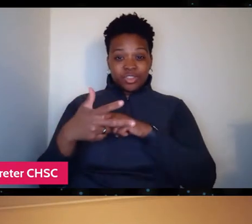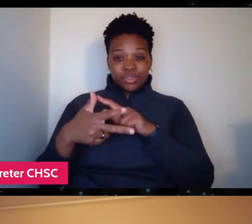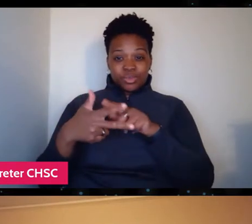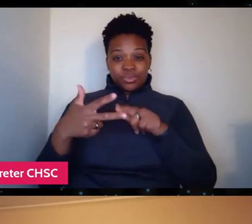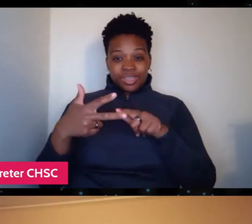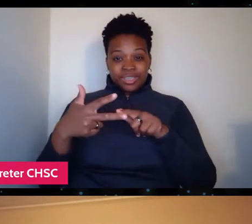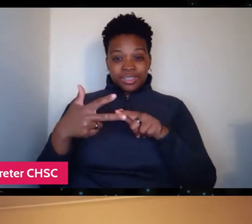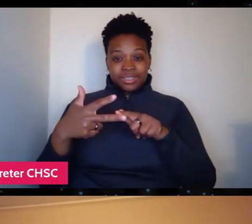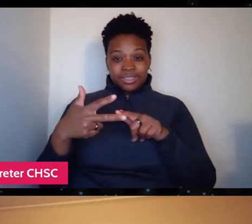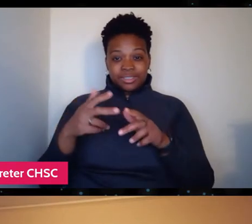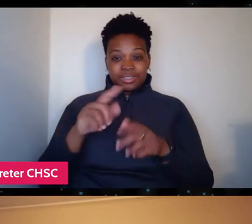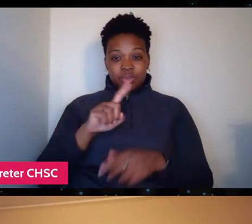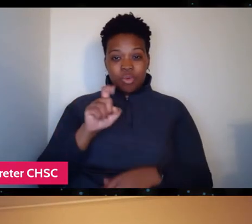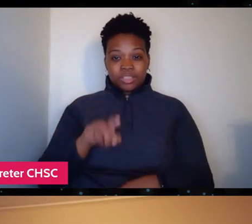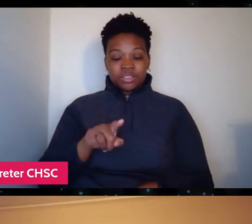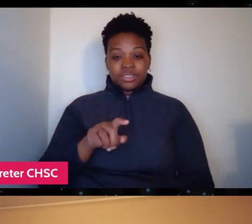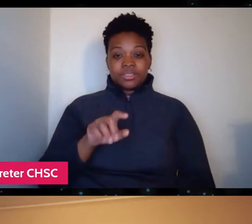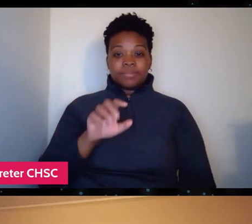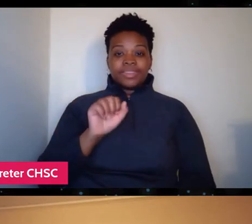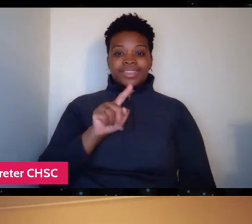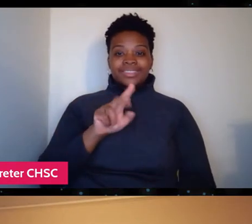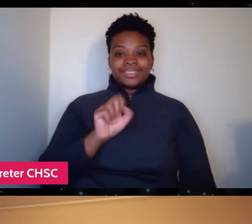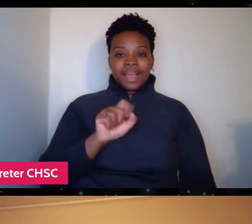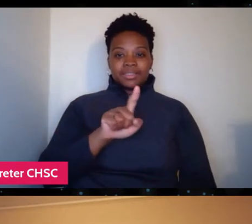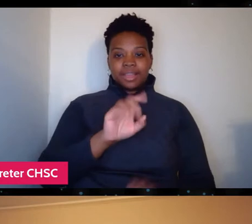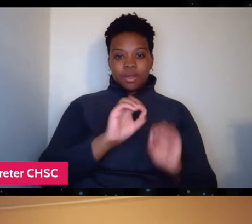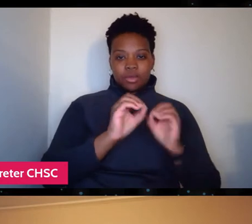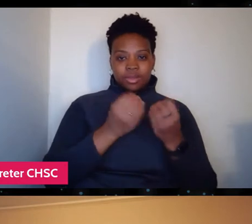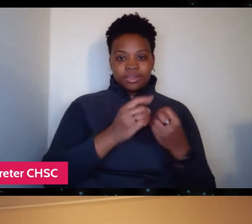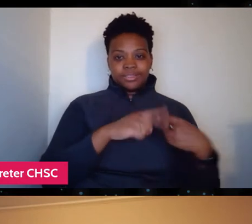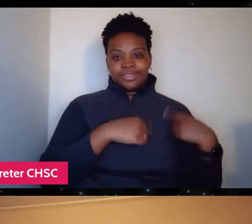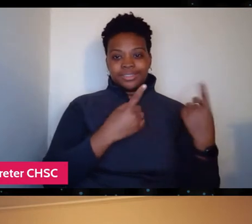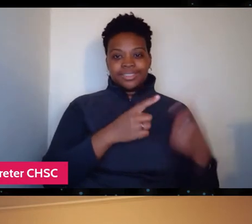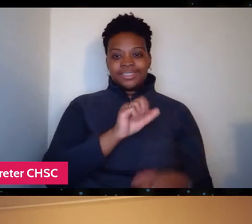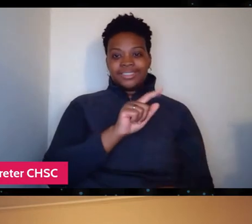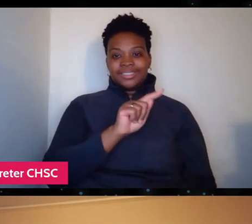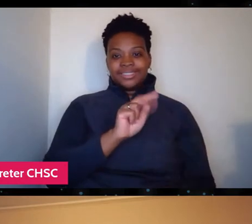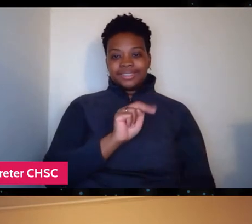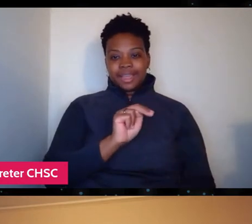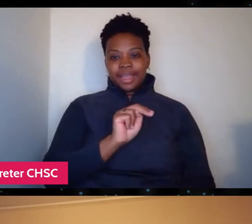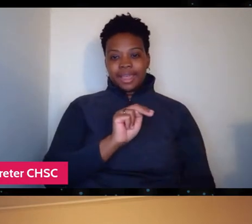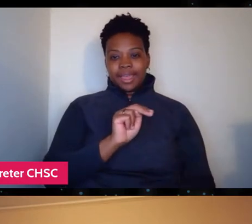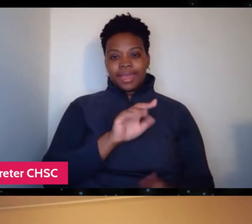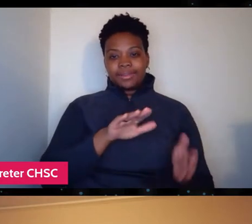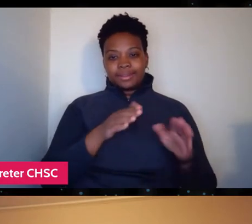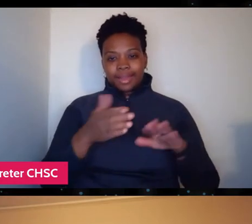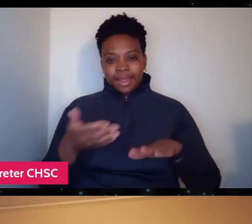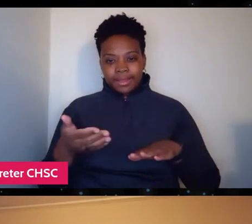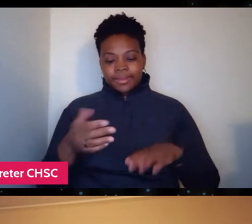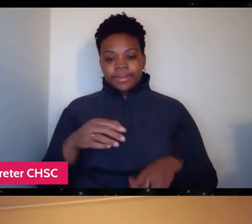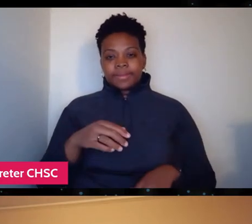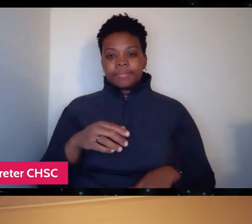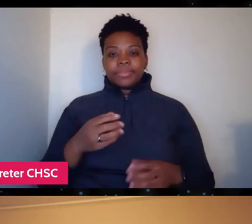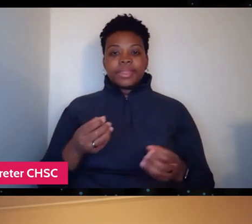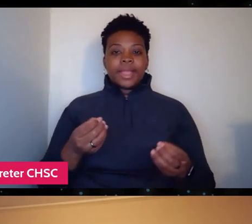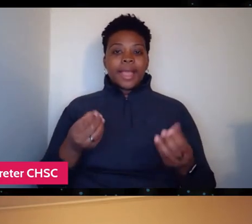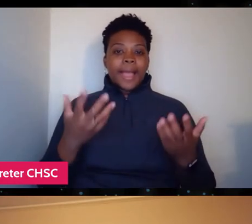What's the status of the organization since Stan's passing? How many expeditions are they currently at?